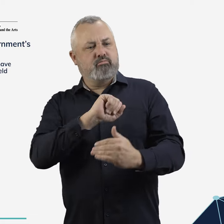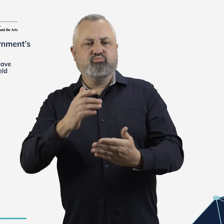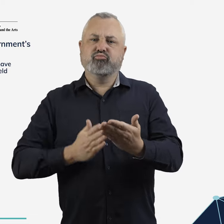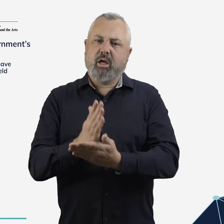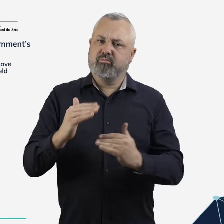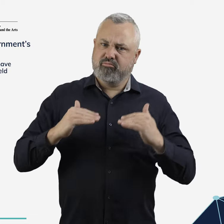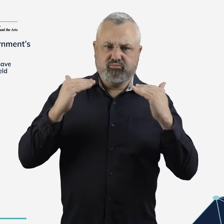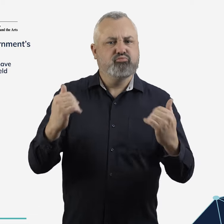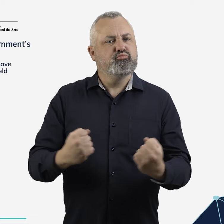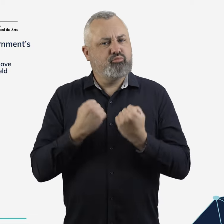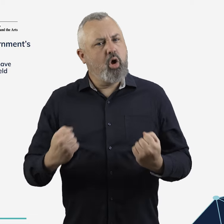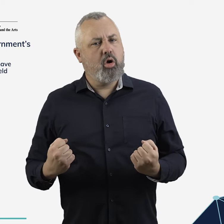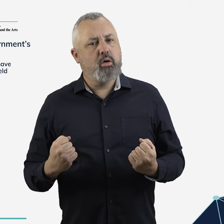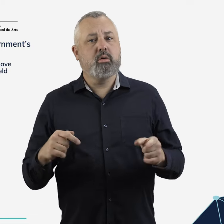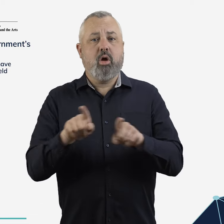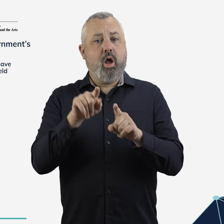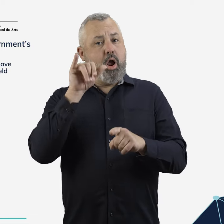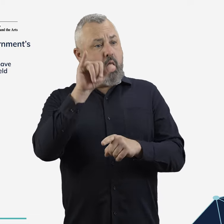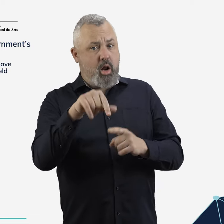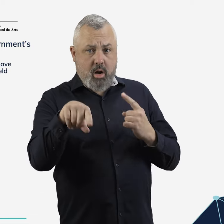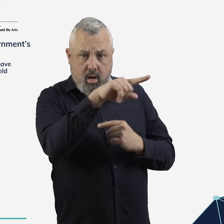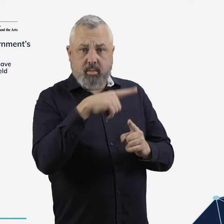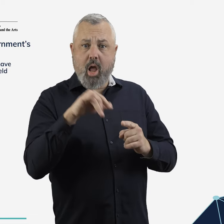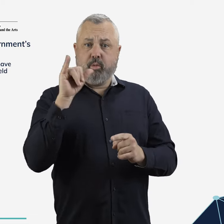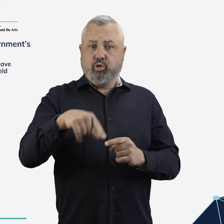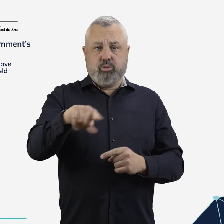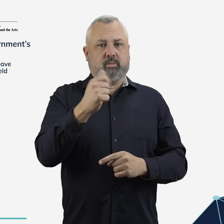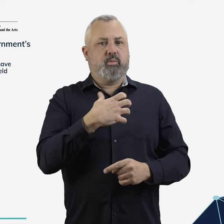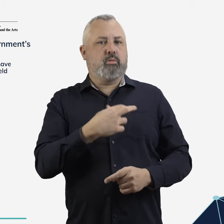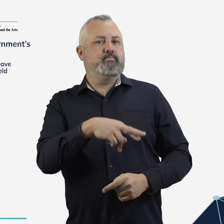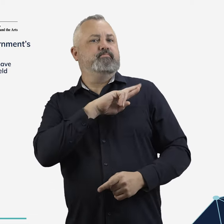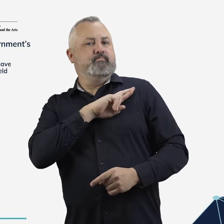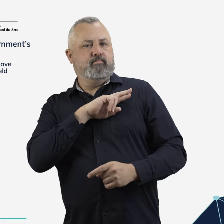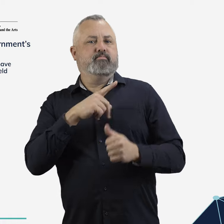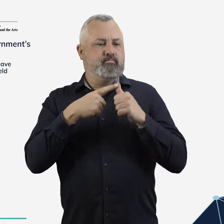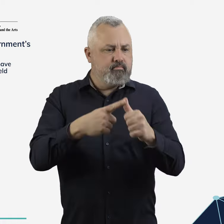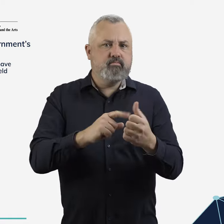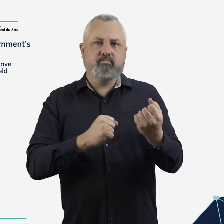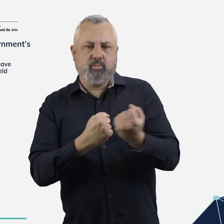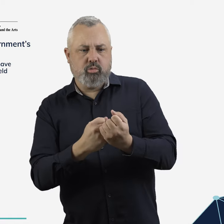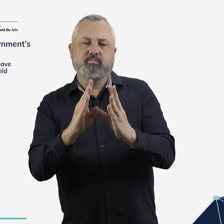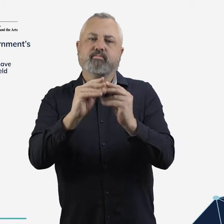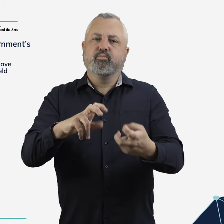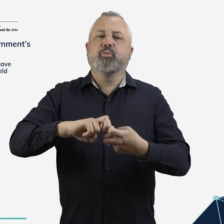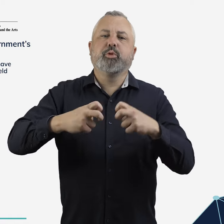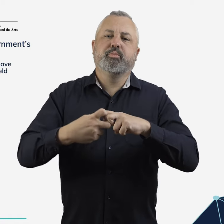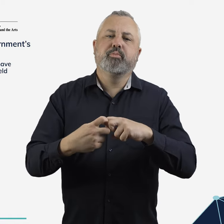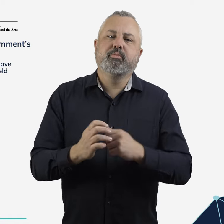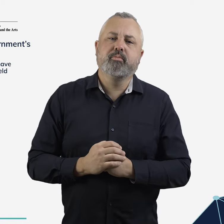customers to receive the support and remedies they are entitled to.